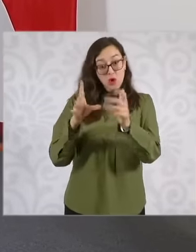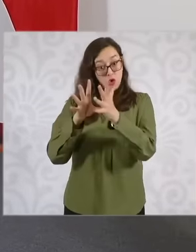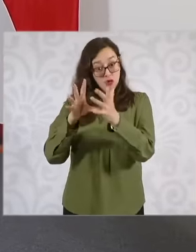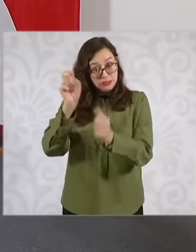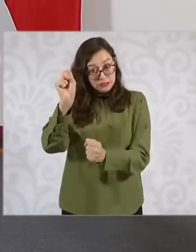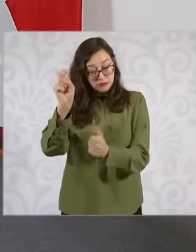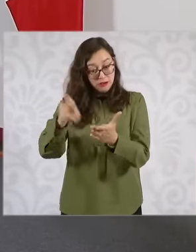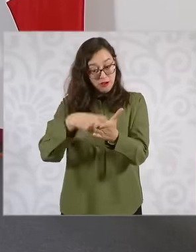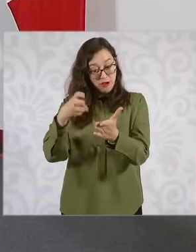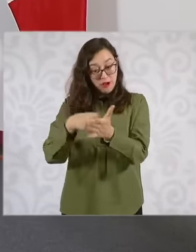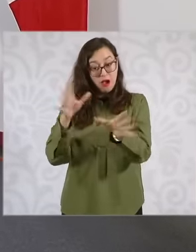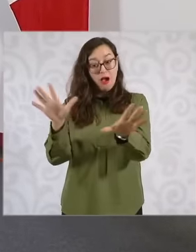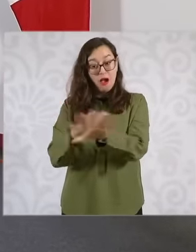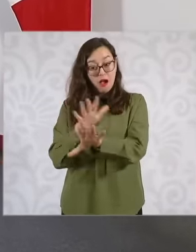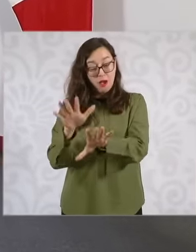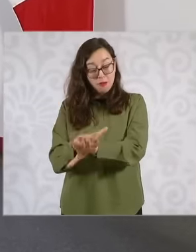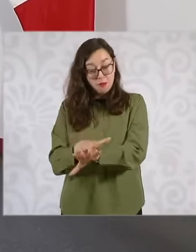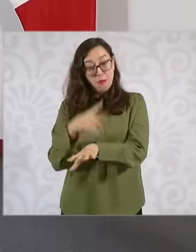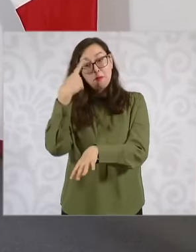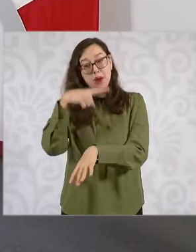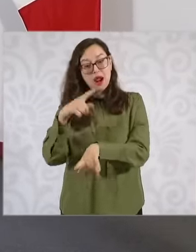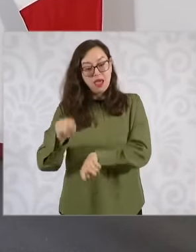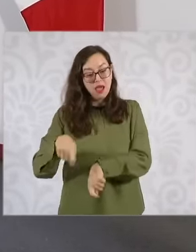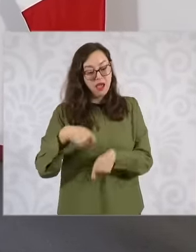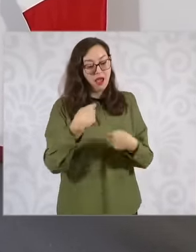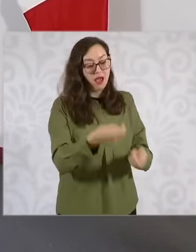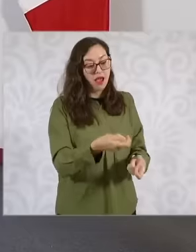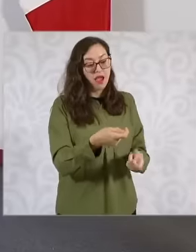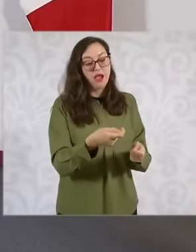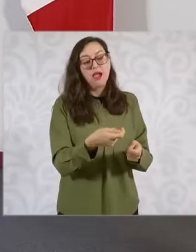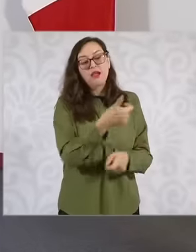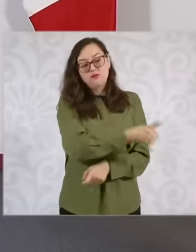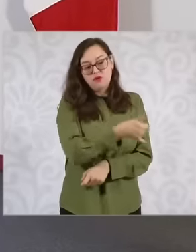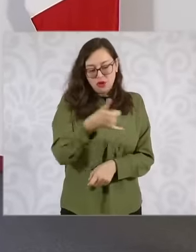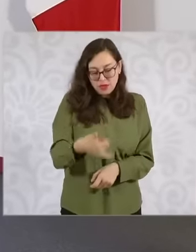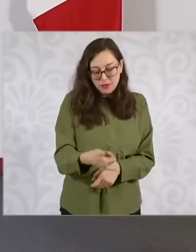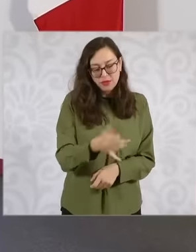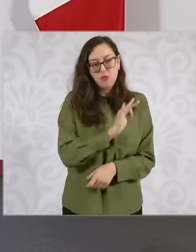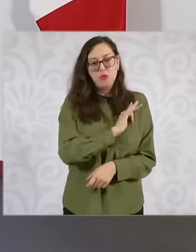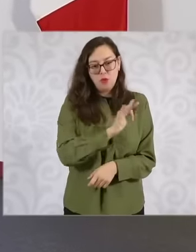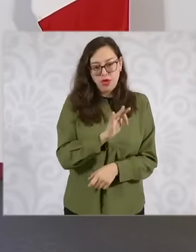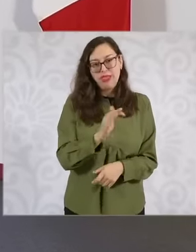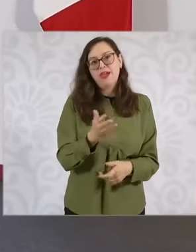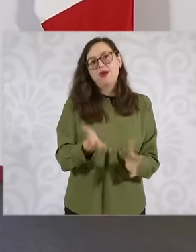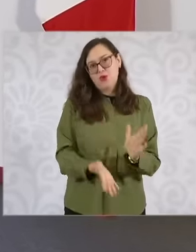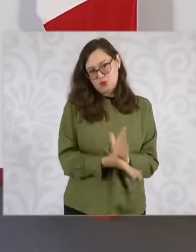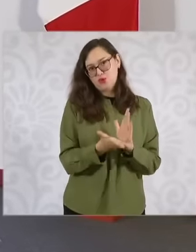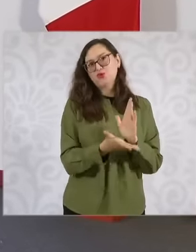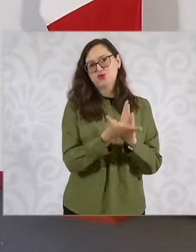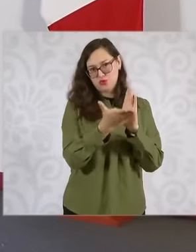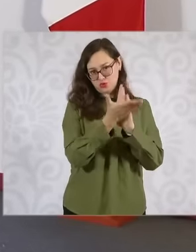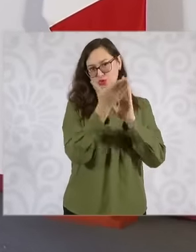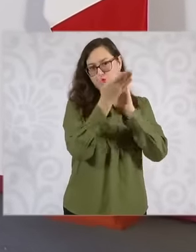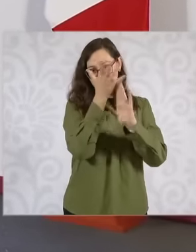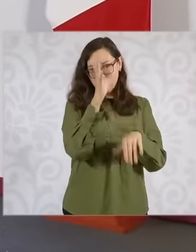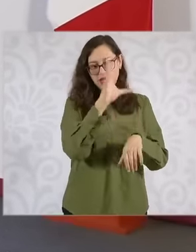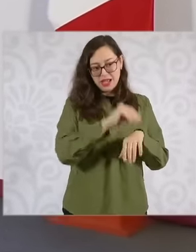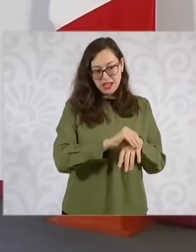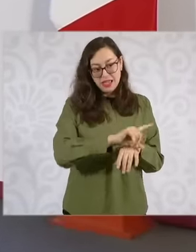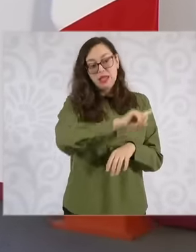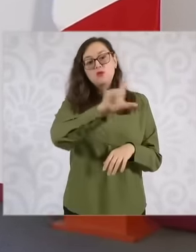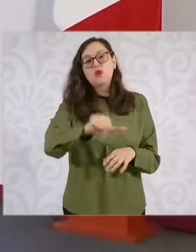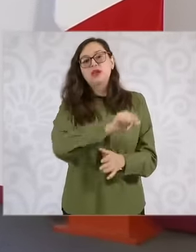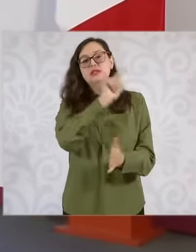that attribution. Then comes a secondary law and now the model of how it would be developed Octavio